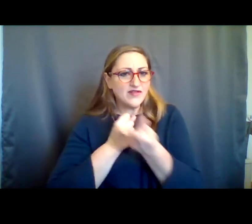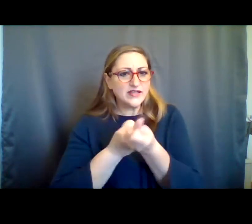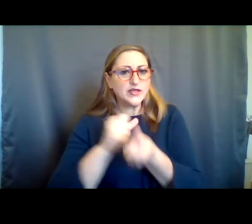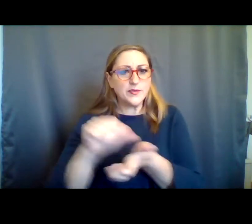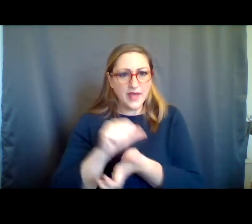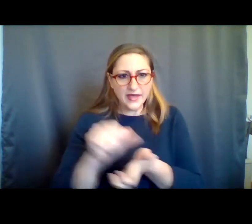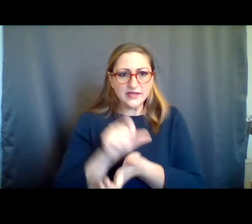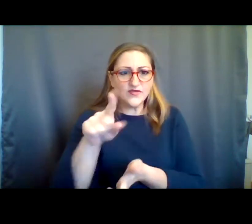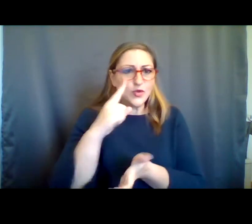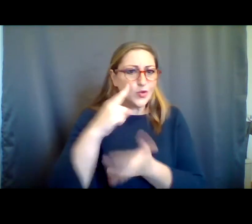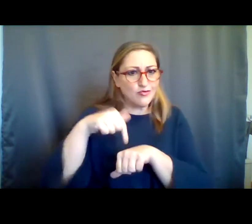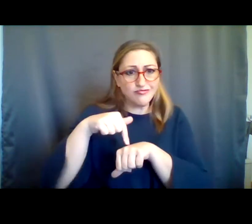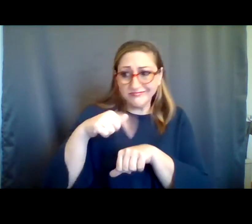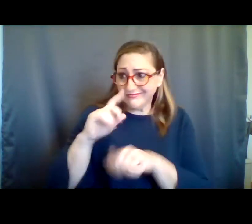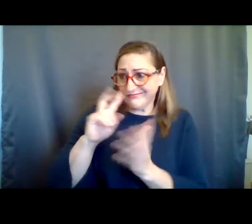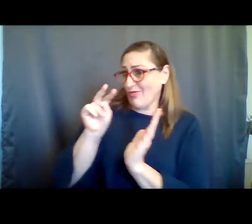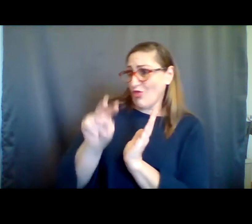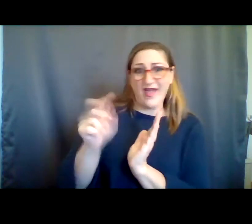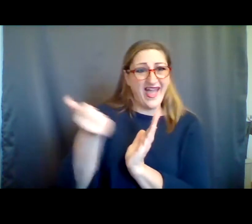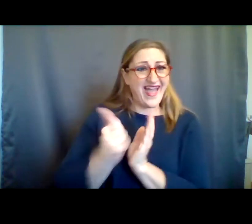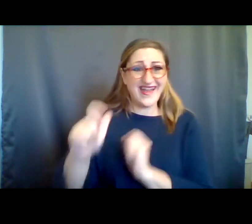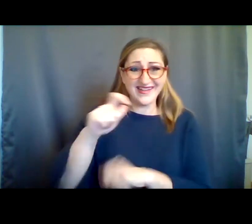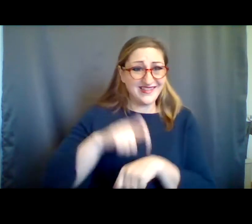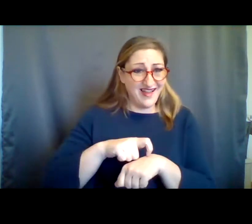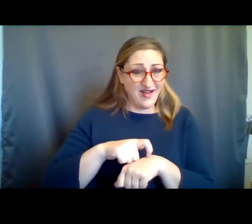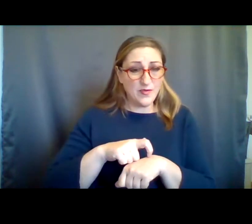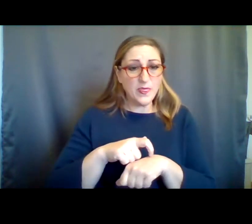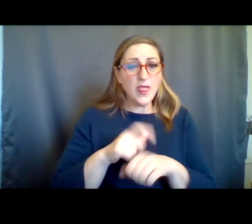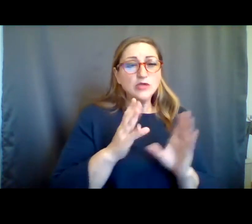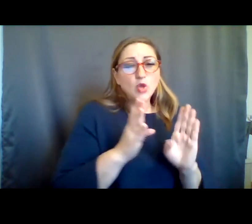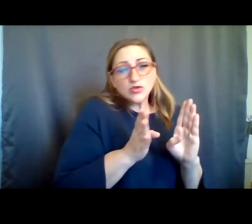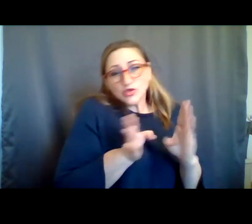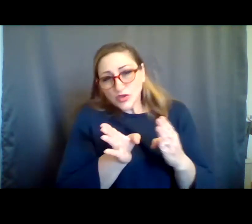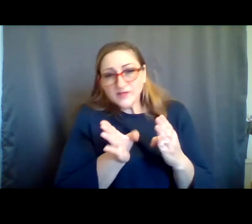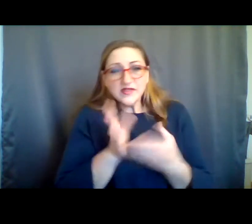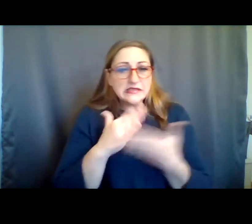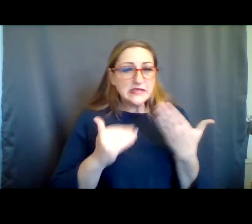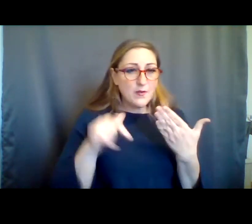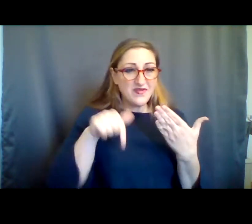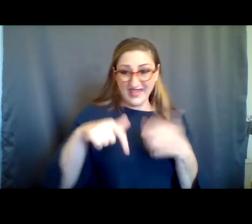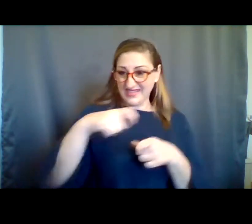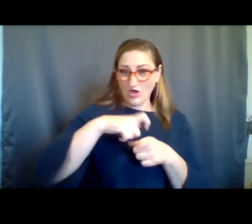to reference at any time. We're sort of shifting some of the format of these calls